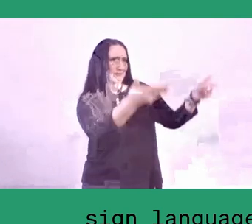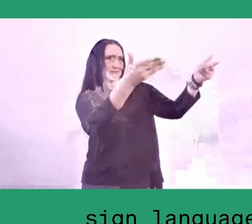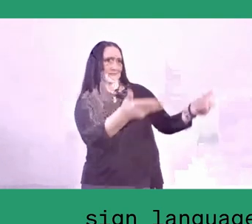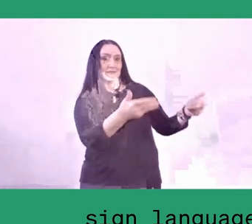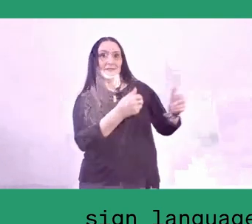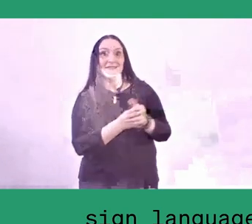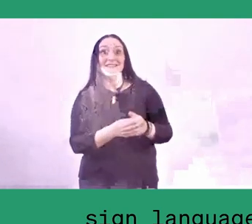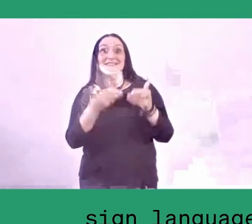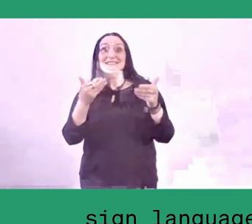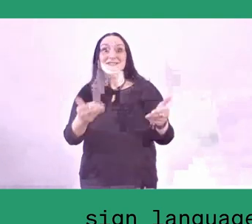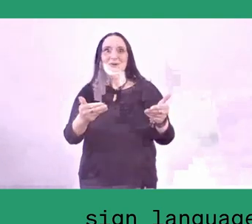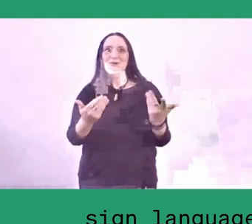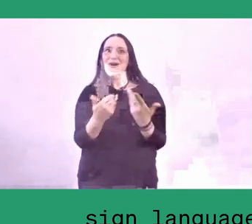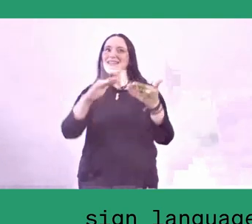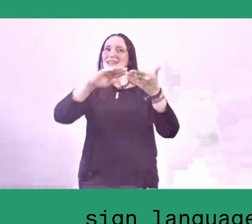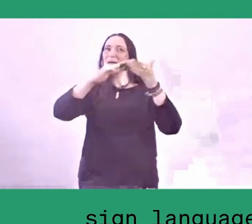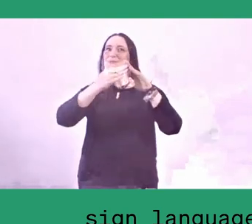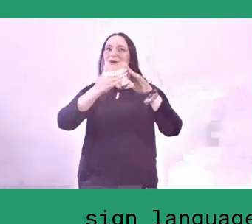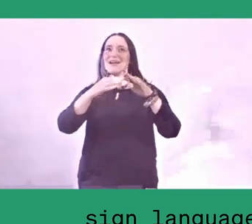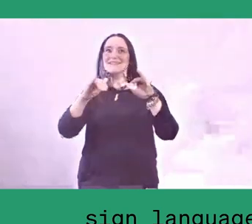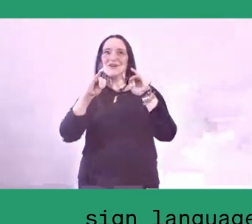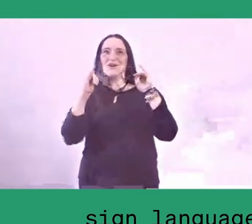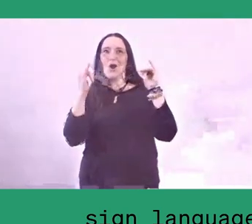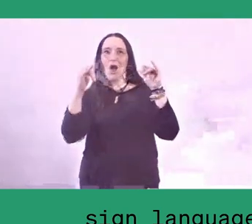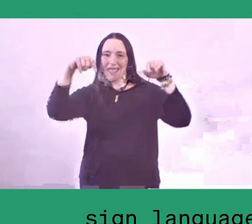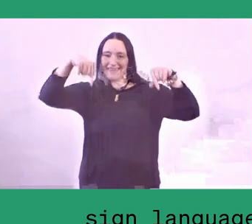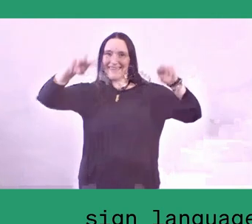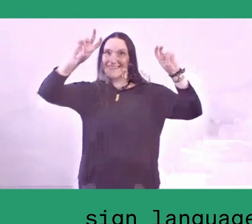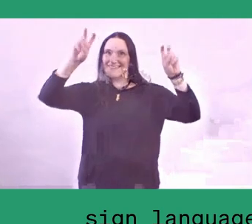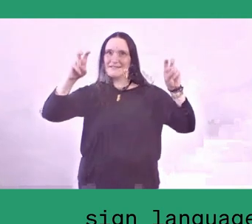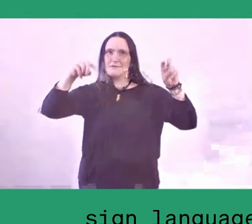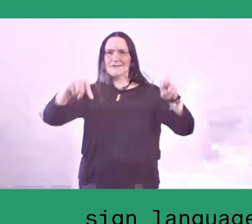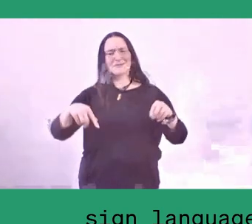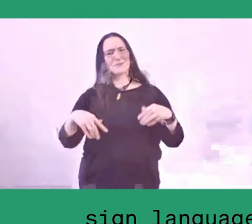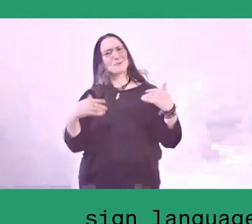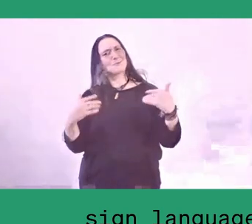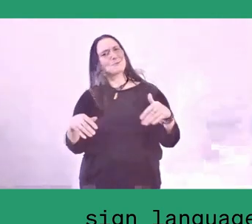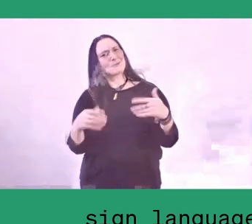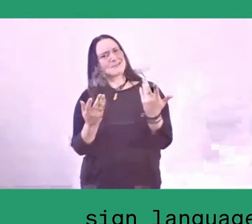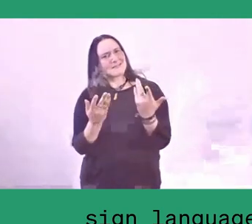is an initiative to reverse this damaging force of hyper-urbanisation,